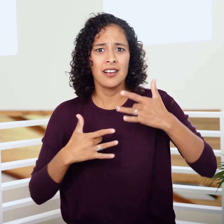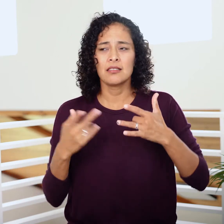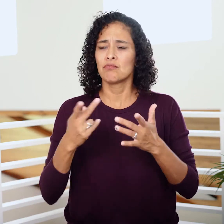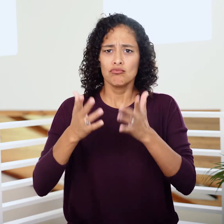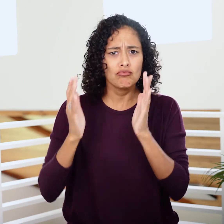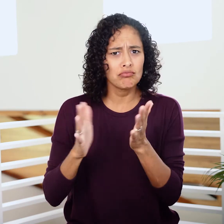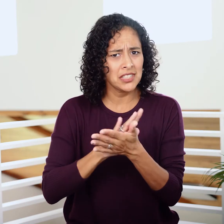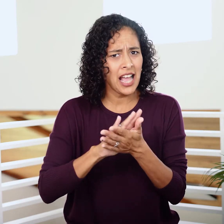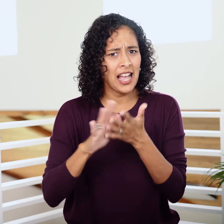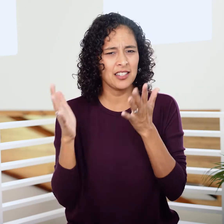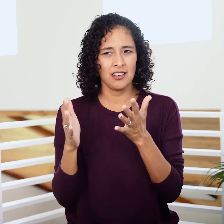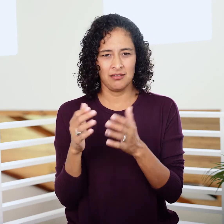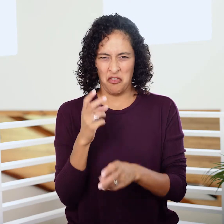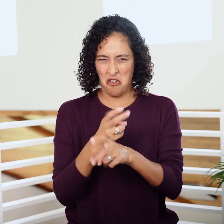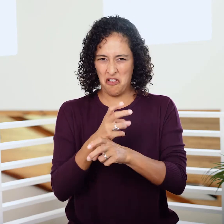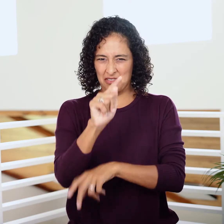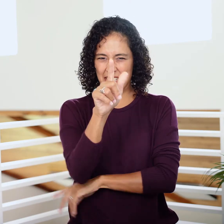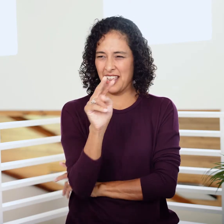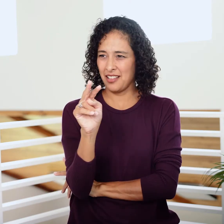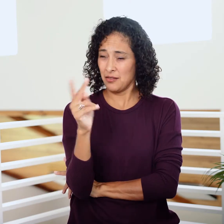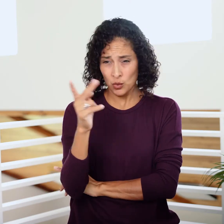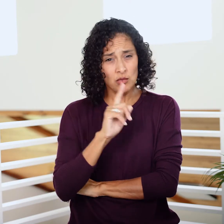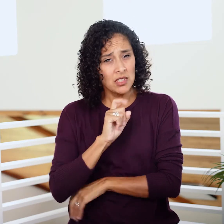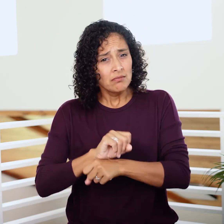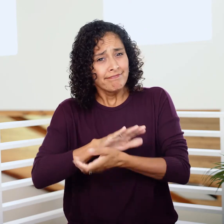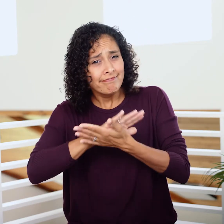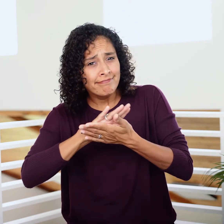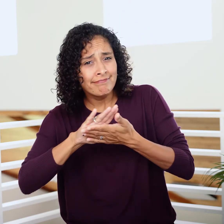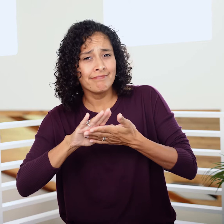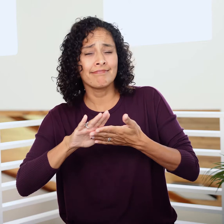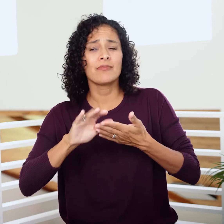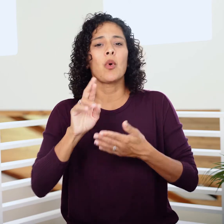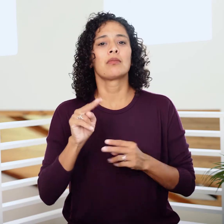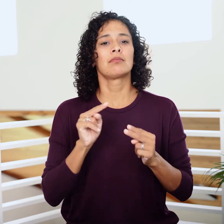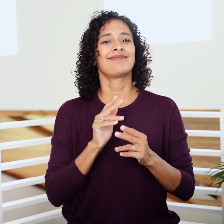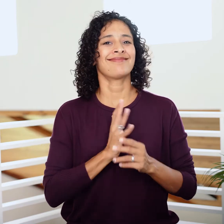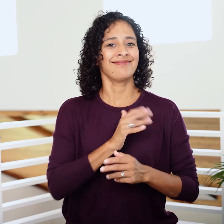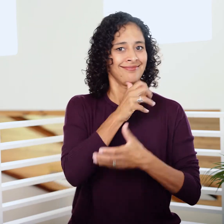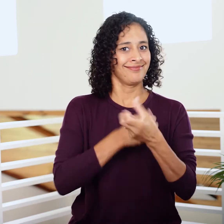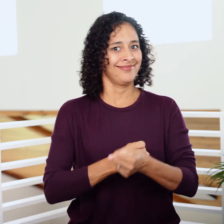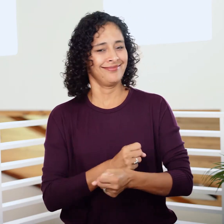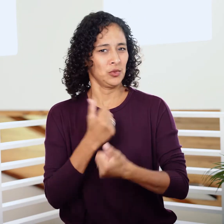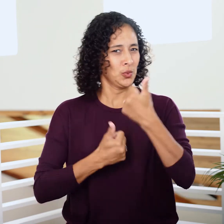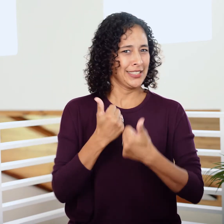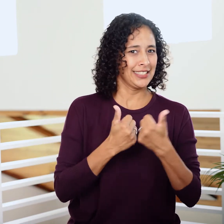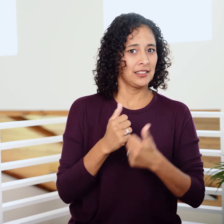Their nice chat makes it hard to tell whether they’re being kind or they still don’t trust each other.